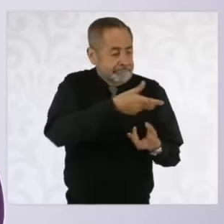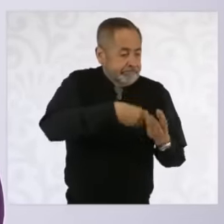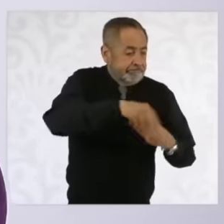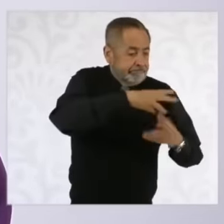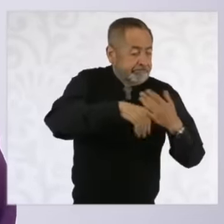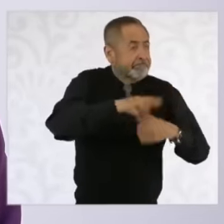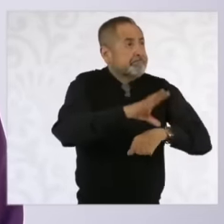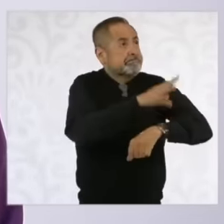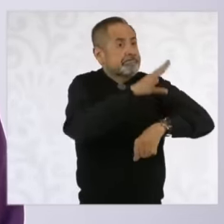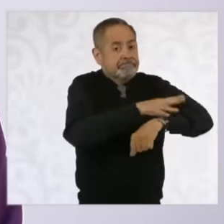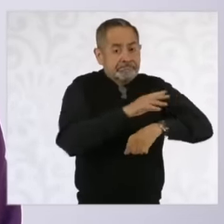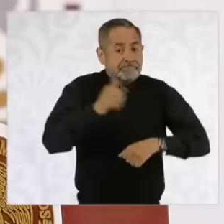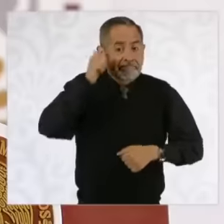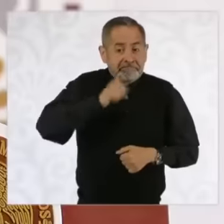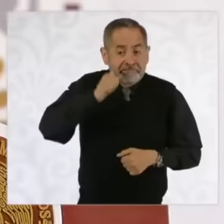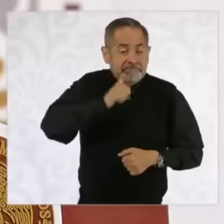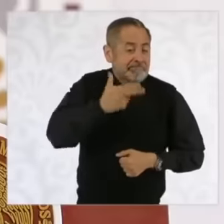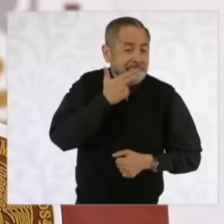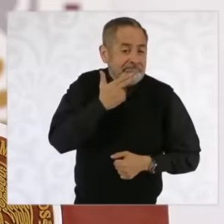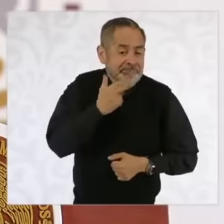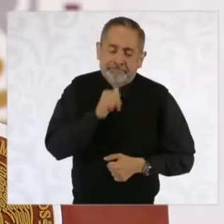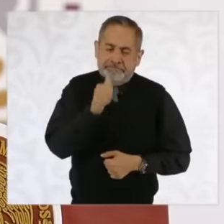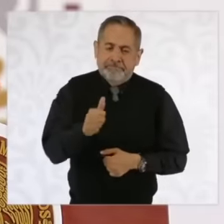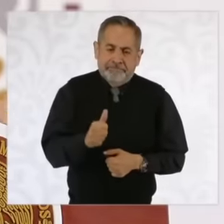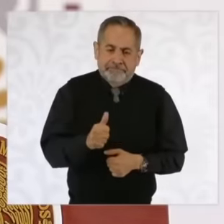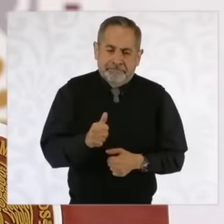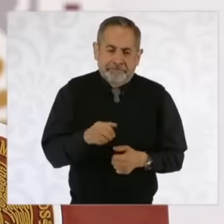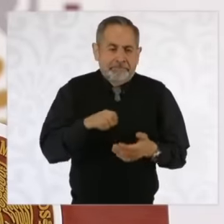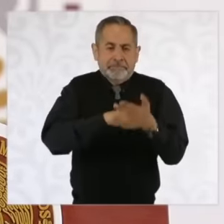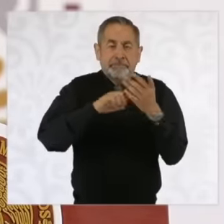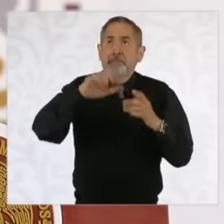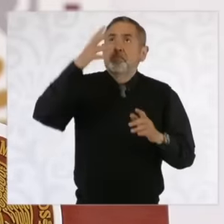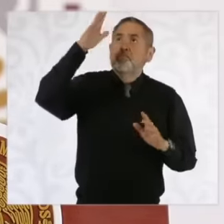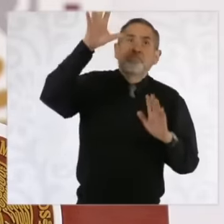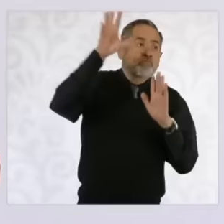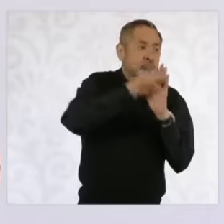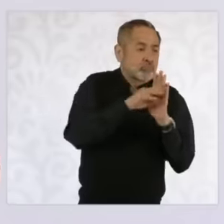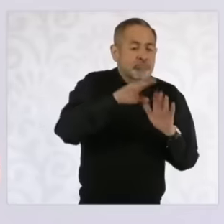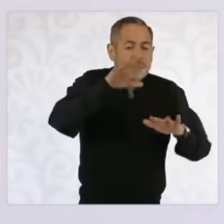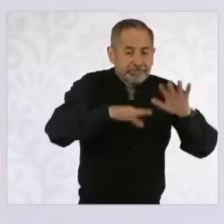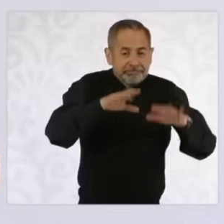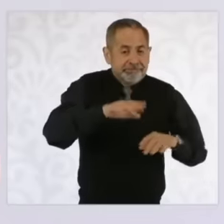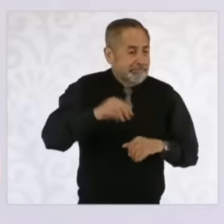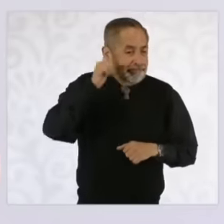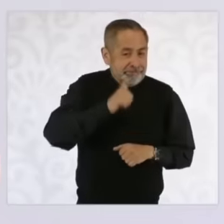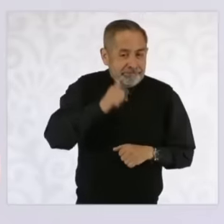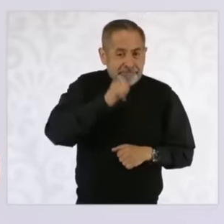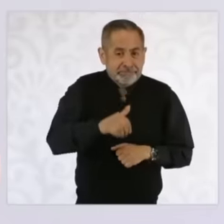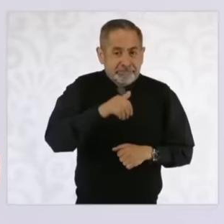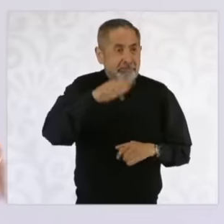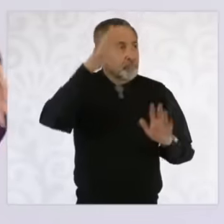that are not always working like solar, so when there is sun they generate, when